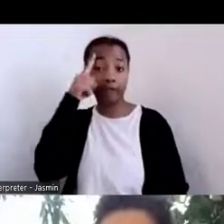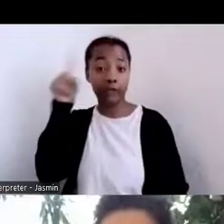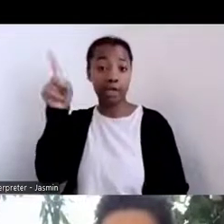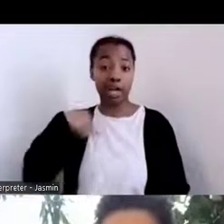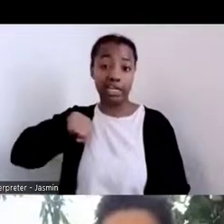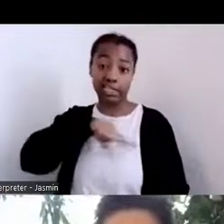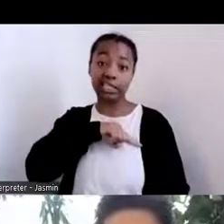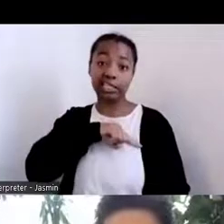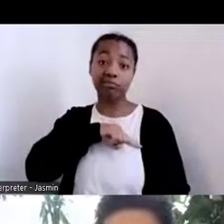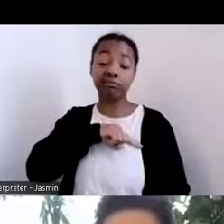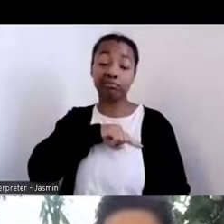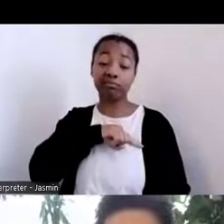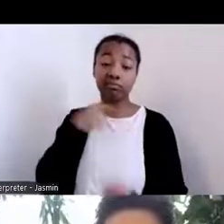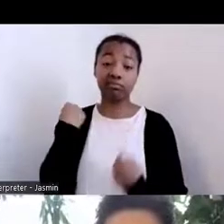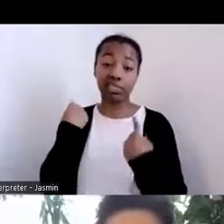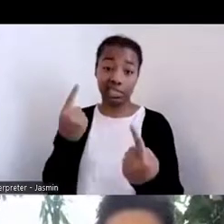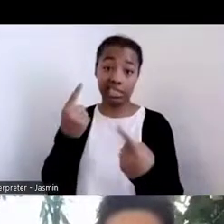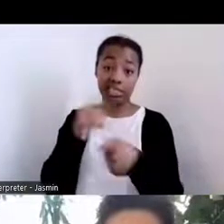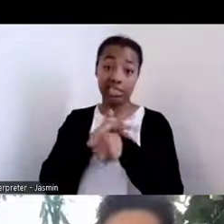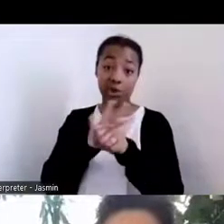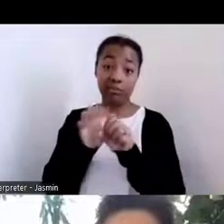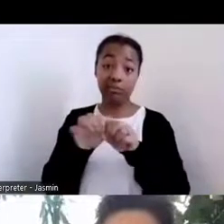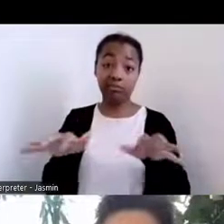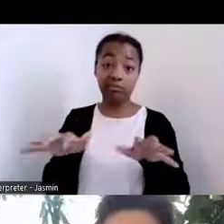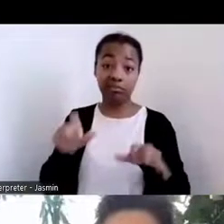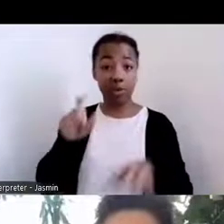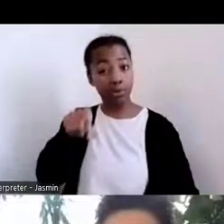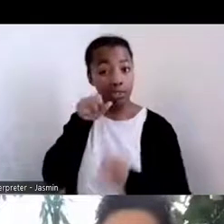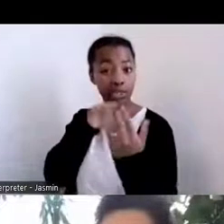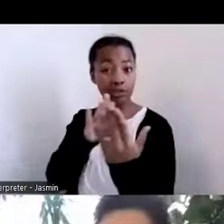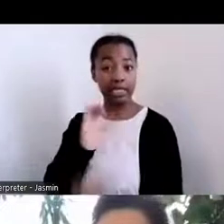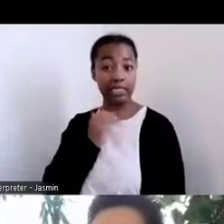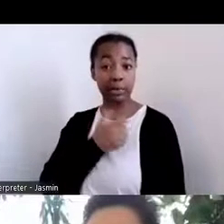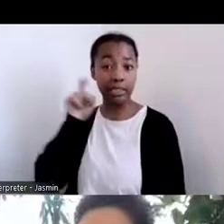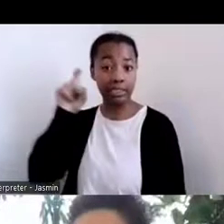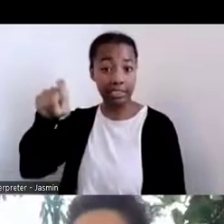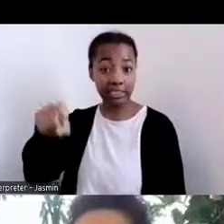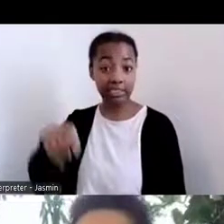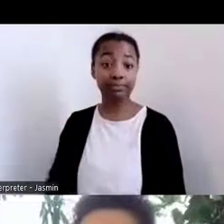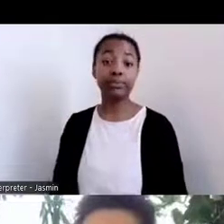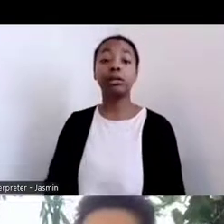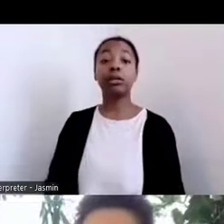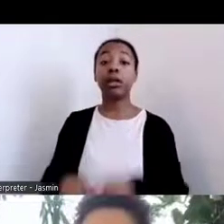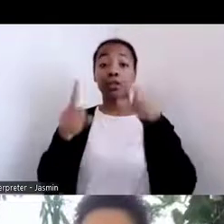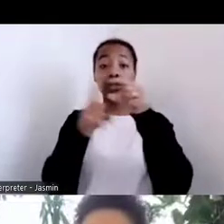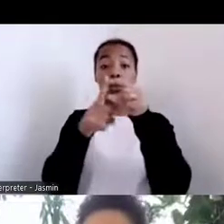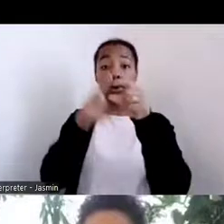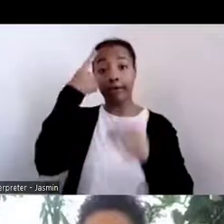addressing our needs. And so even the word for COVID‑19, Dikos